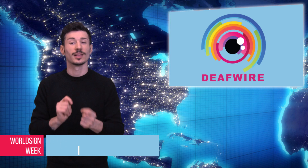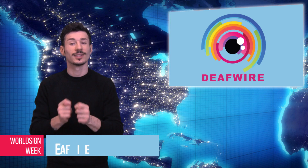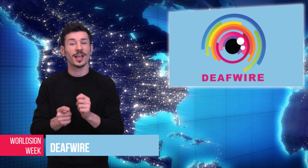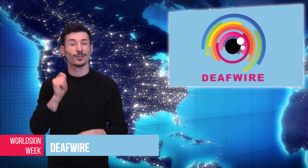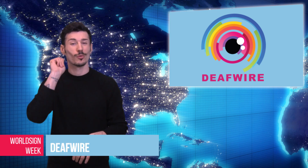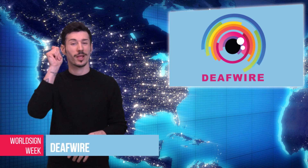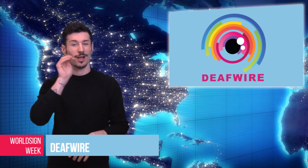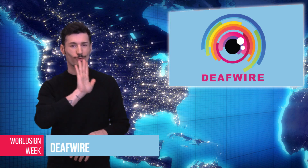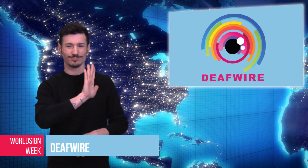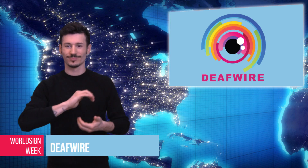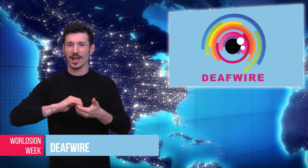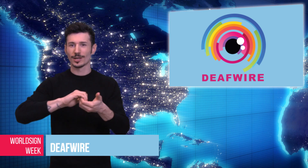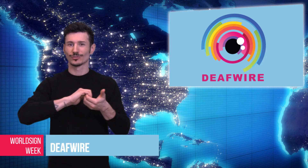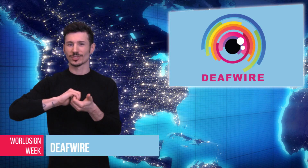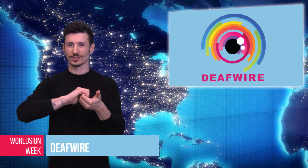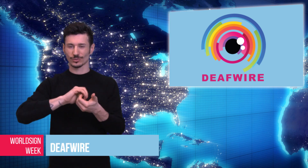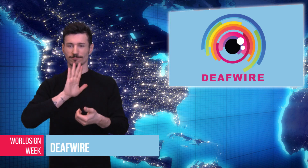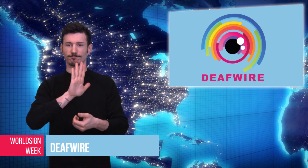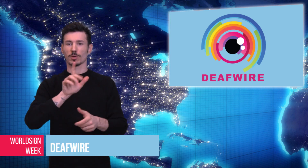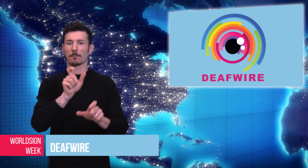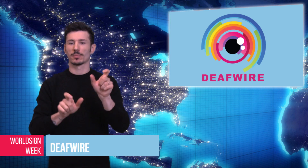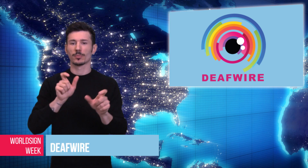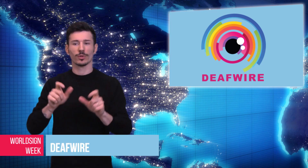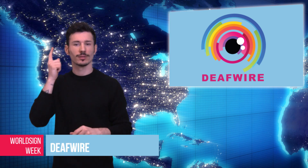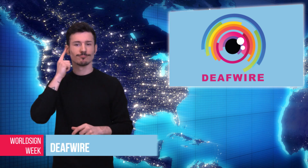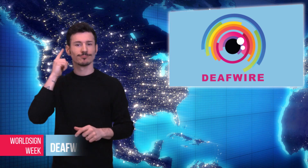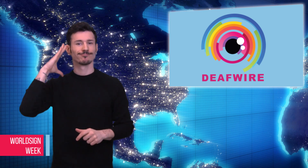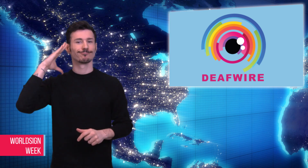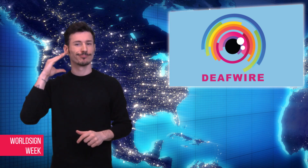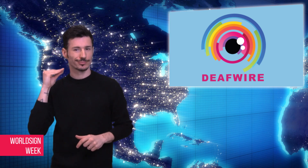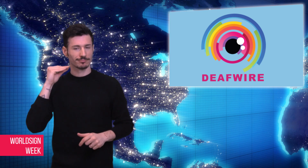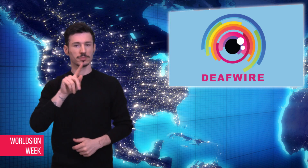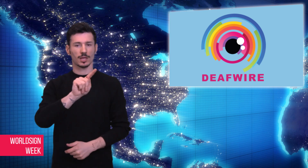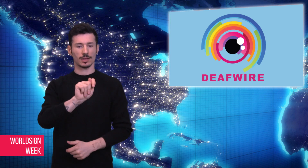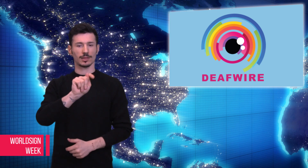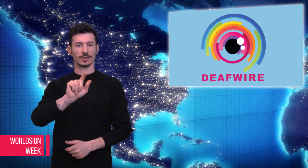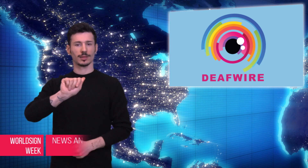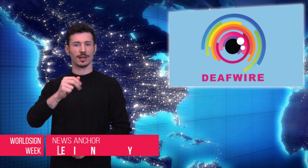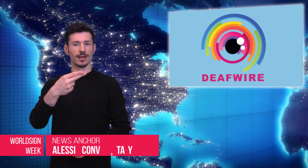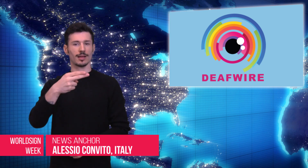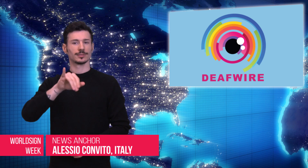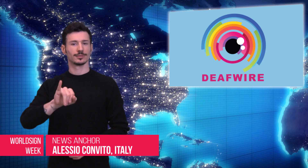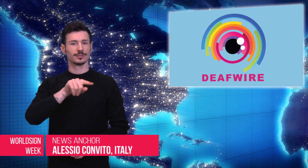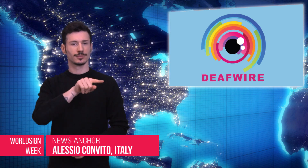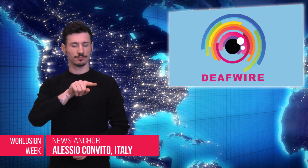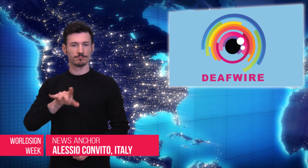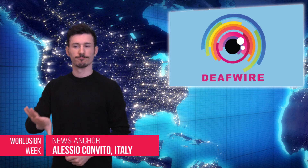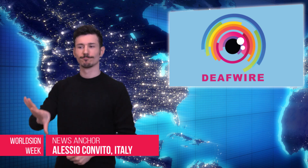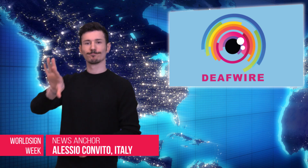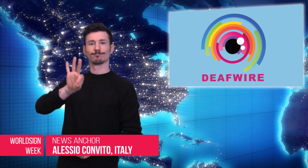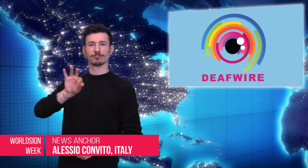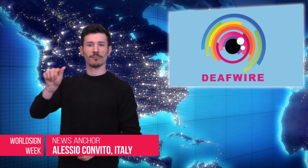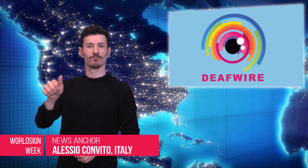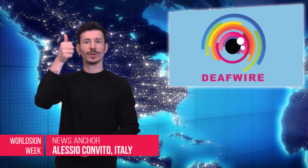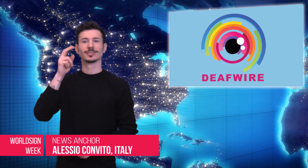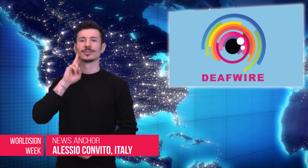Alessio: The Trinidad and Tobago Association for the